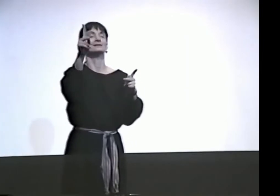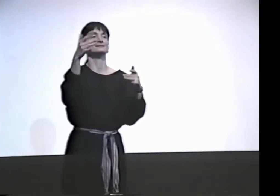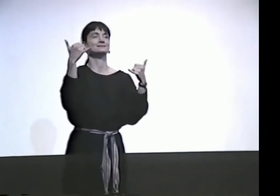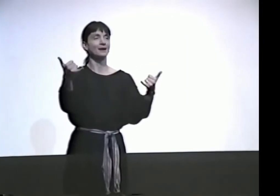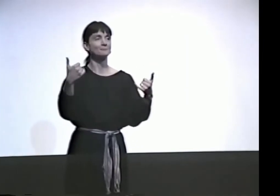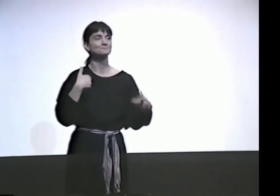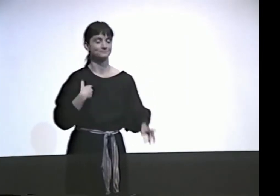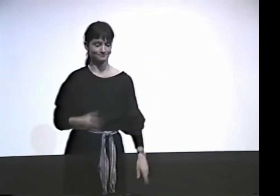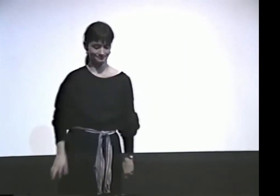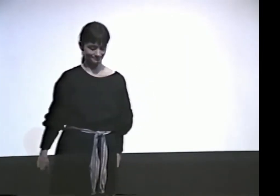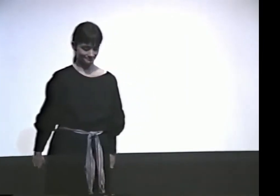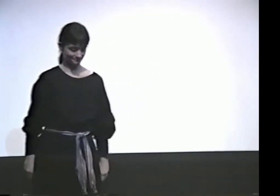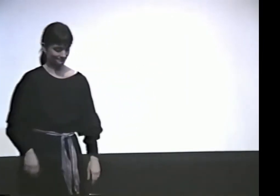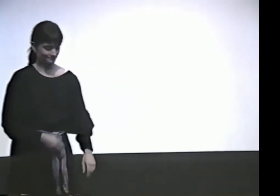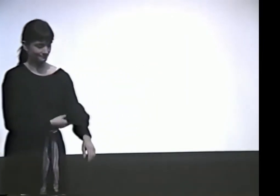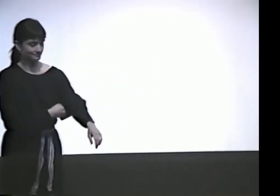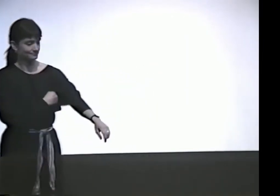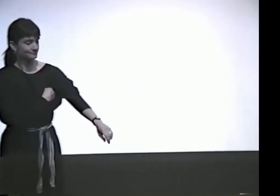I JUST THOUGHT I'D PICK TWO NATURAL IMAGES.